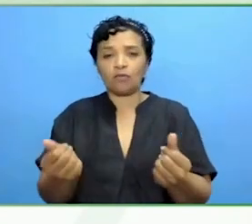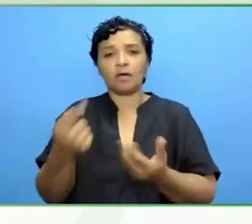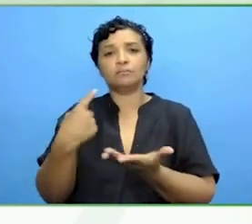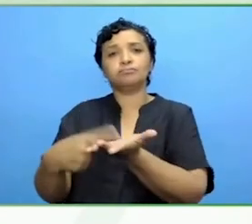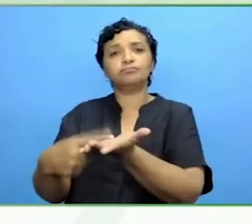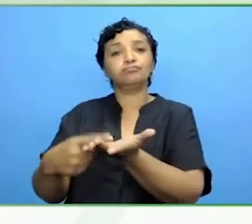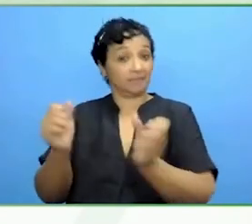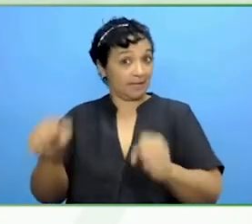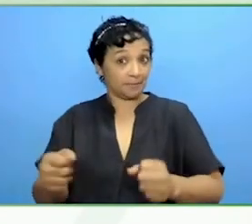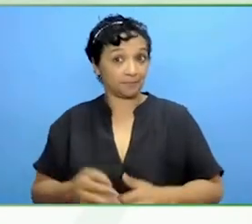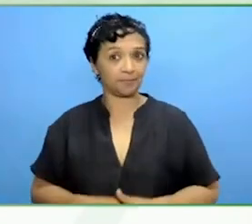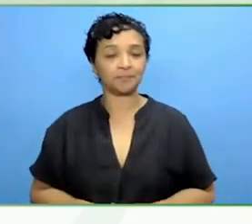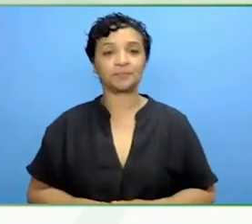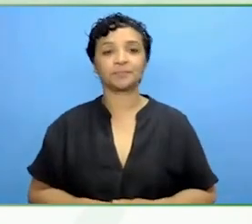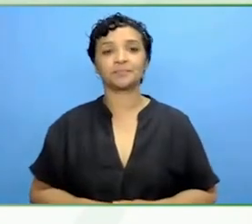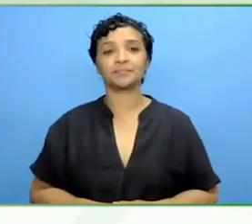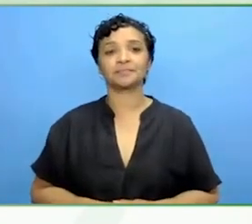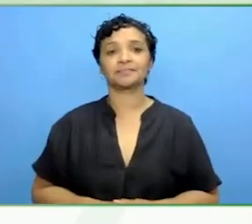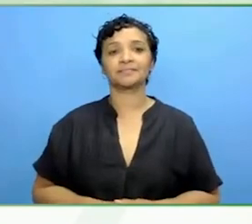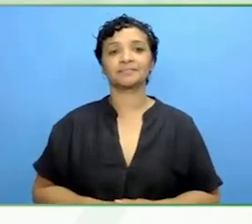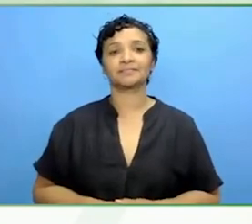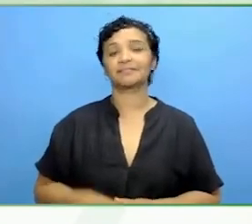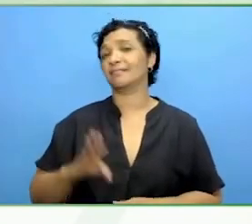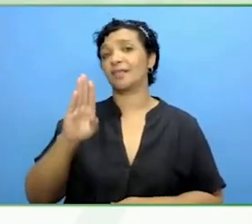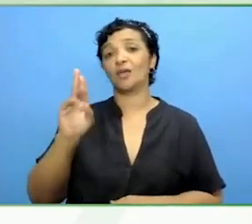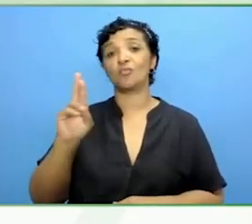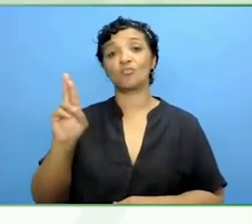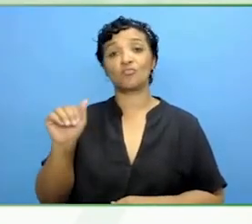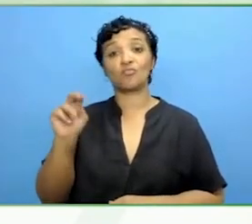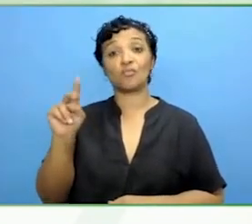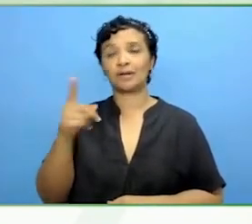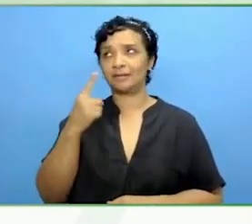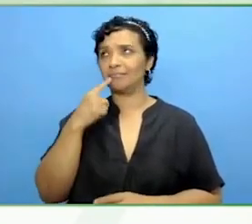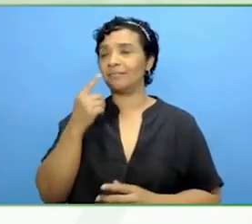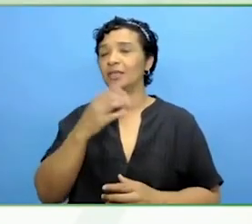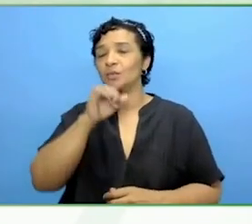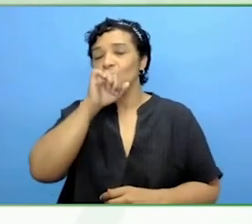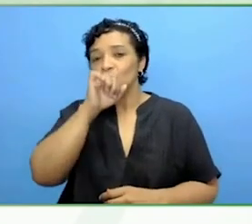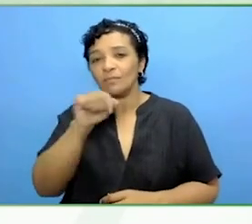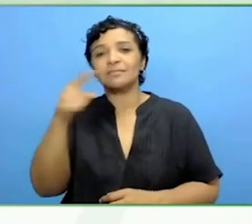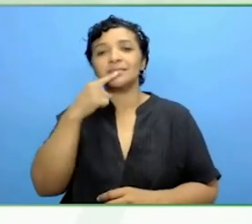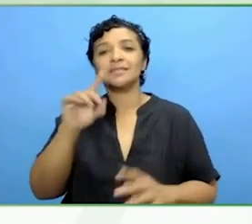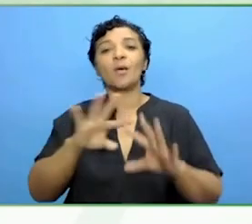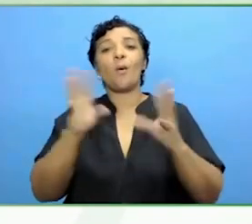Brendan, I love the phrase all in. There is a disability phrase, nothing about us without us.